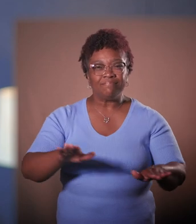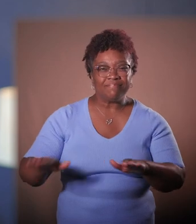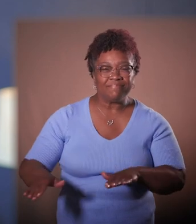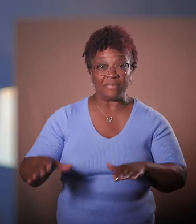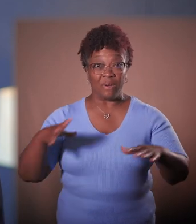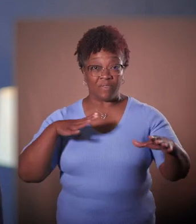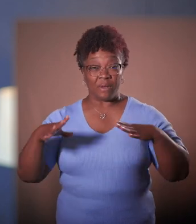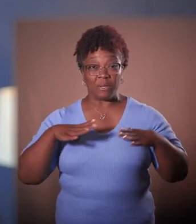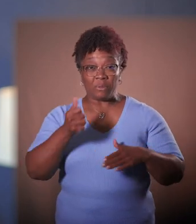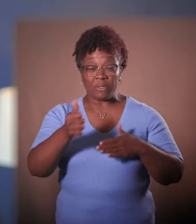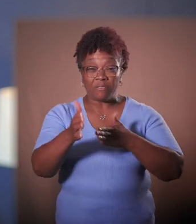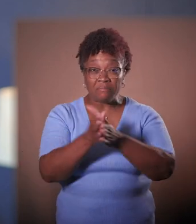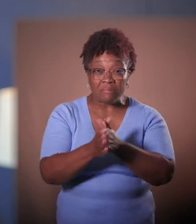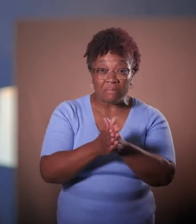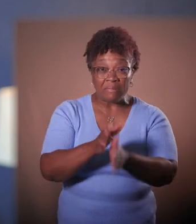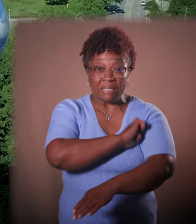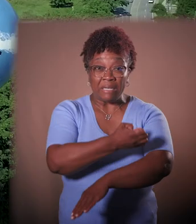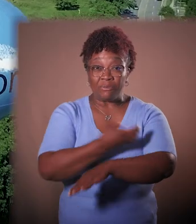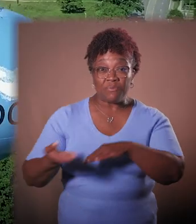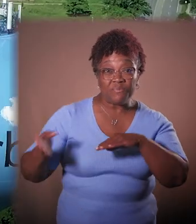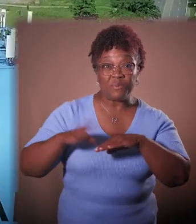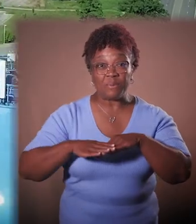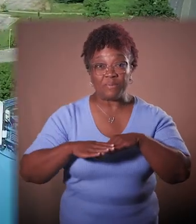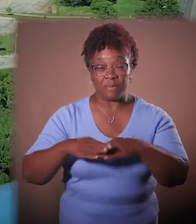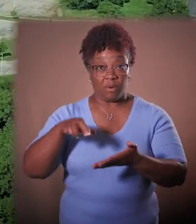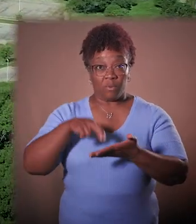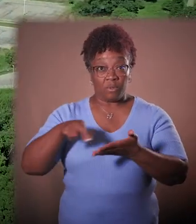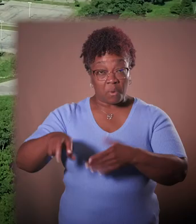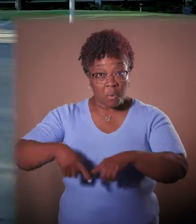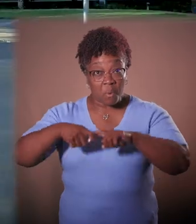vacation and personal renewal. Yet research never rests.